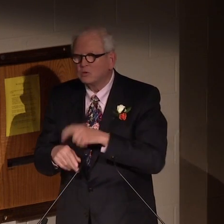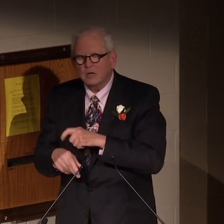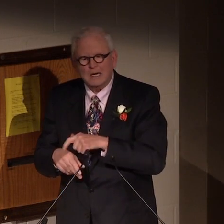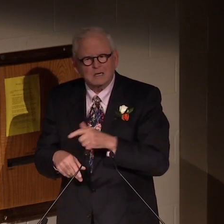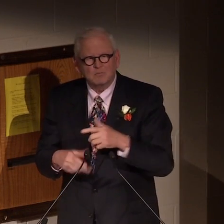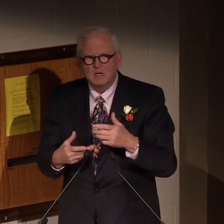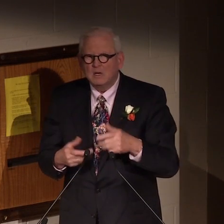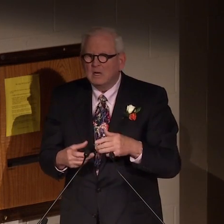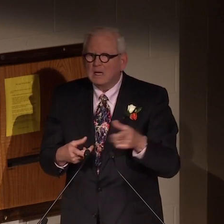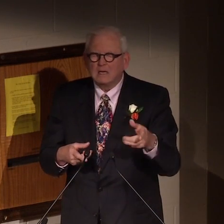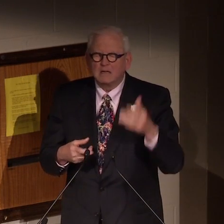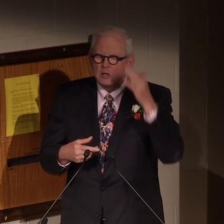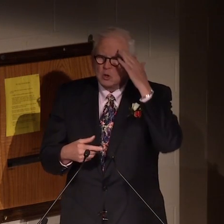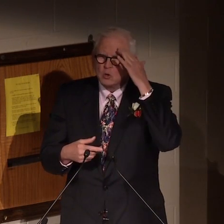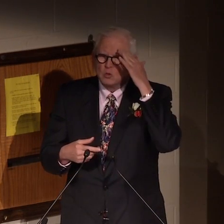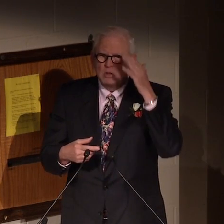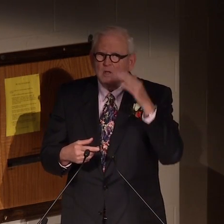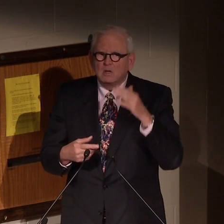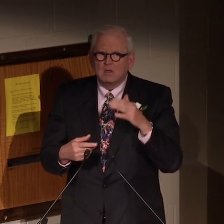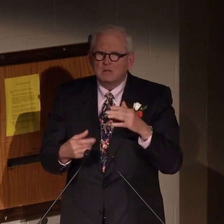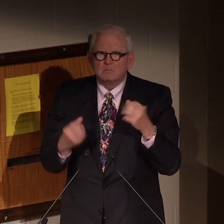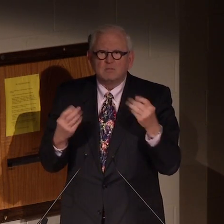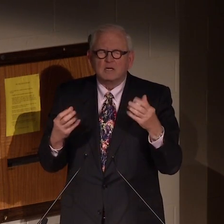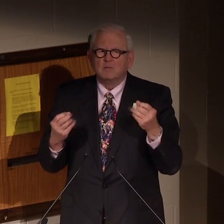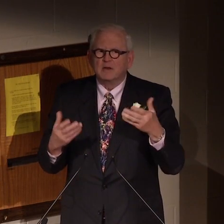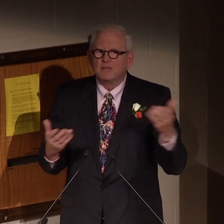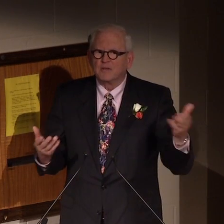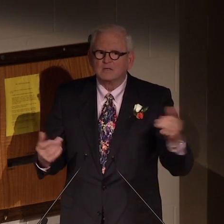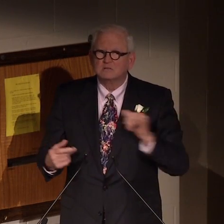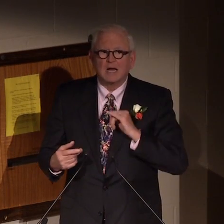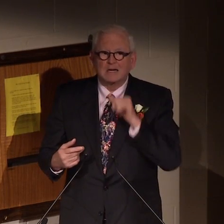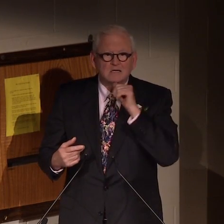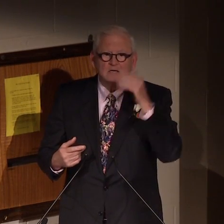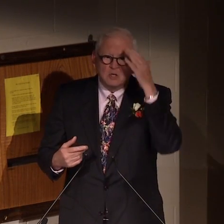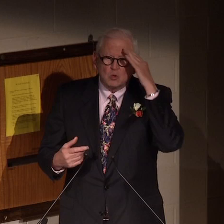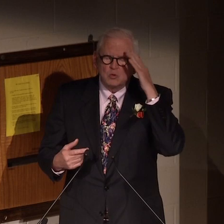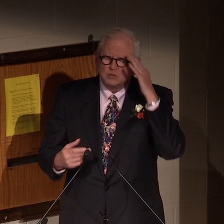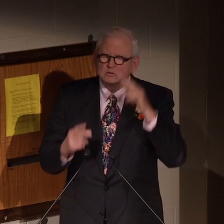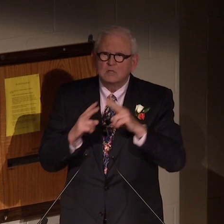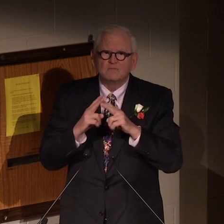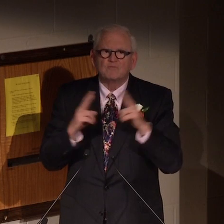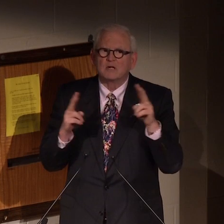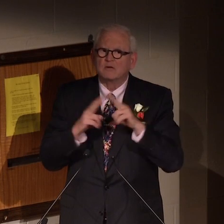And so he was with me throughout that time, and he knew many,